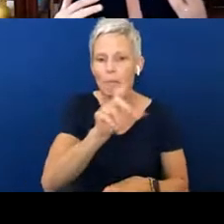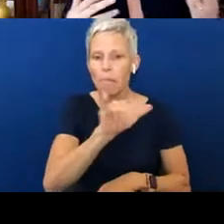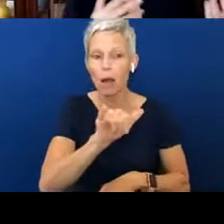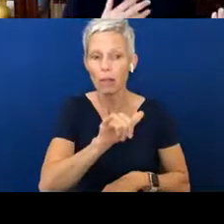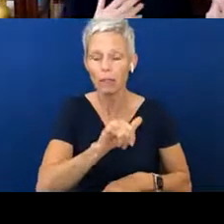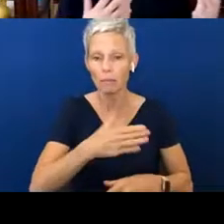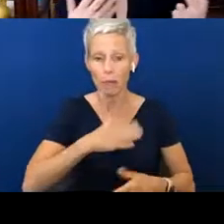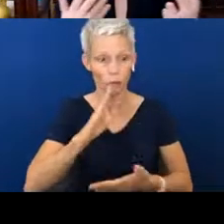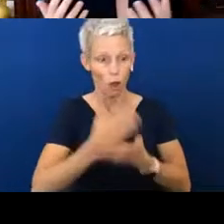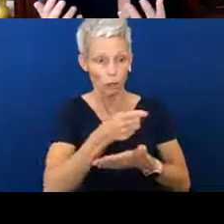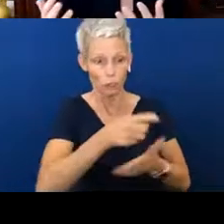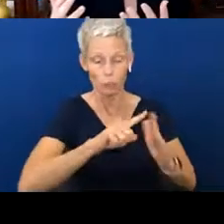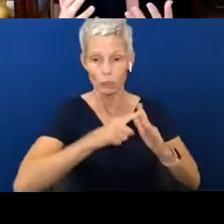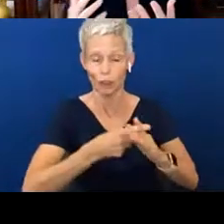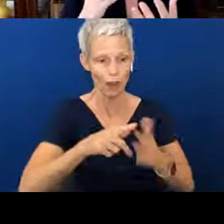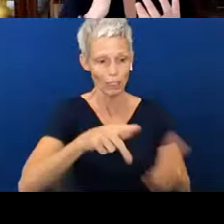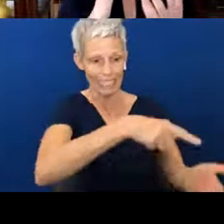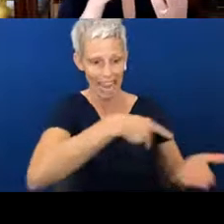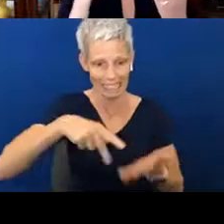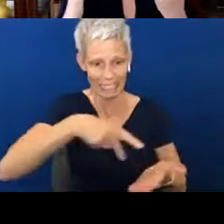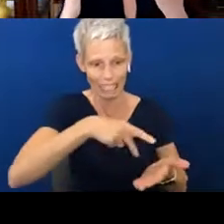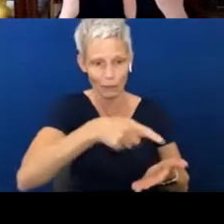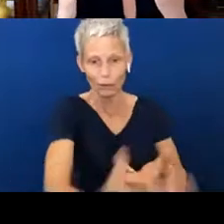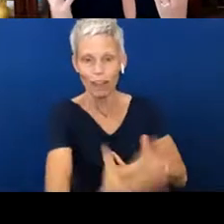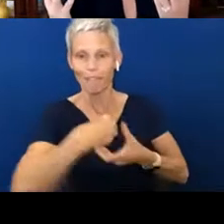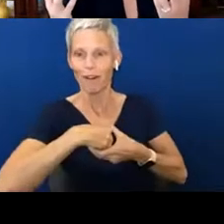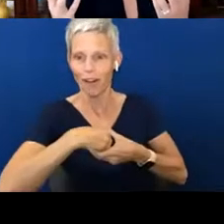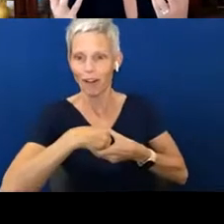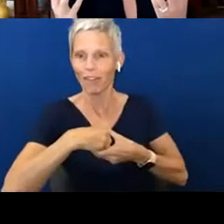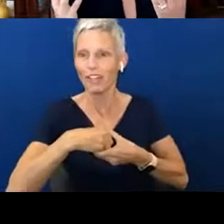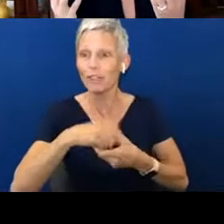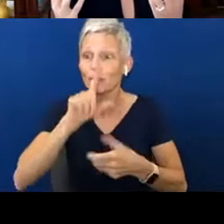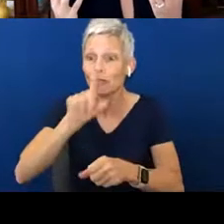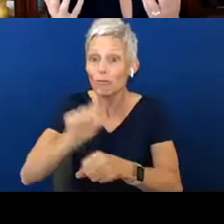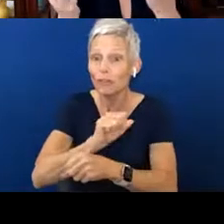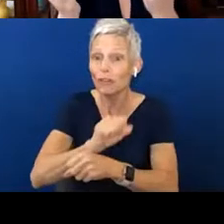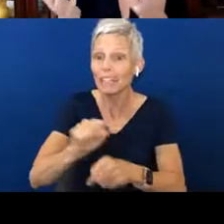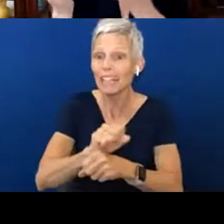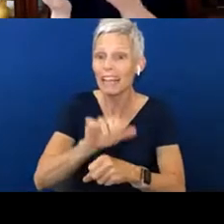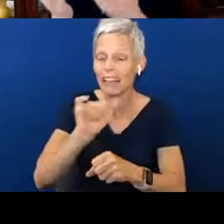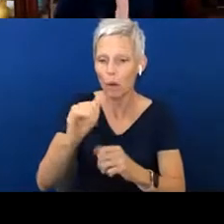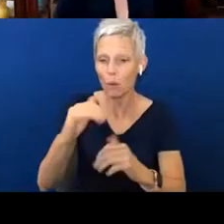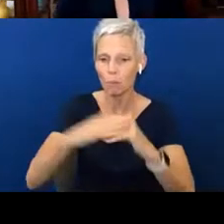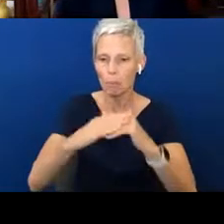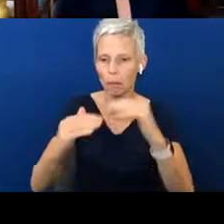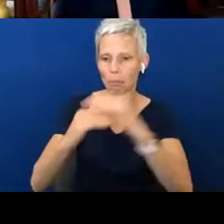of a sudden, the sibling was involved. So it was, it was building those blocks needed for,